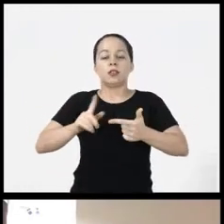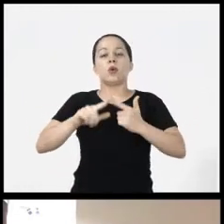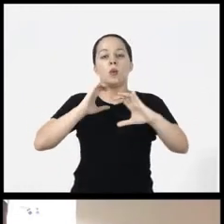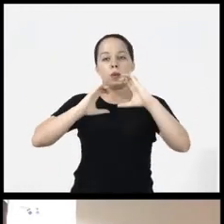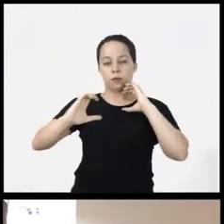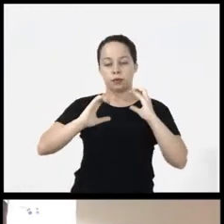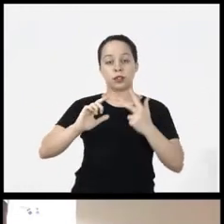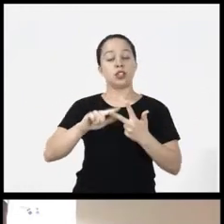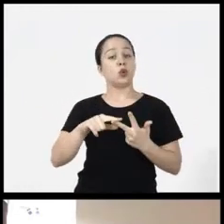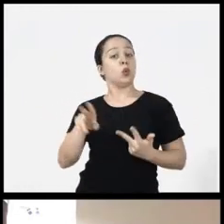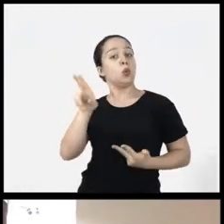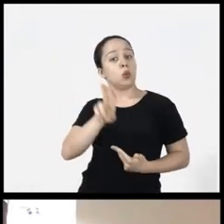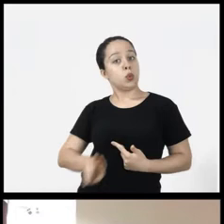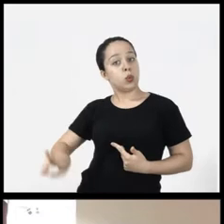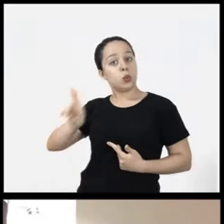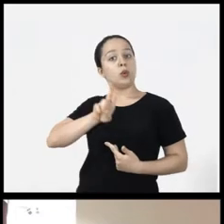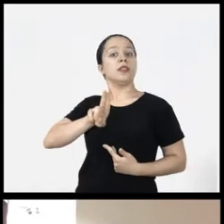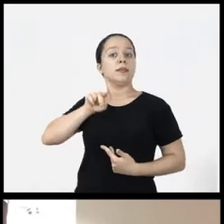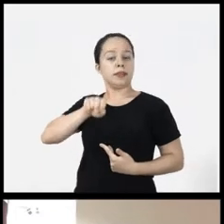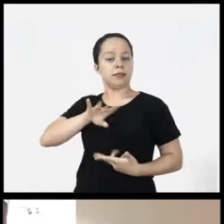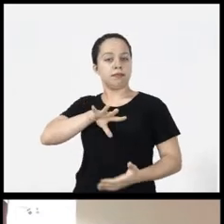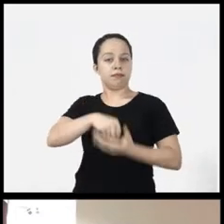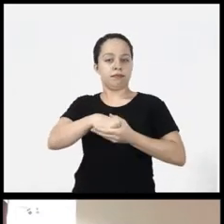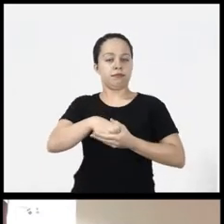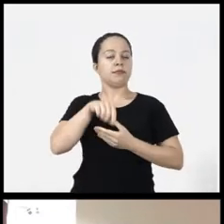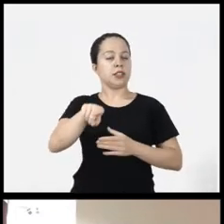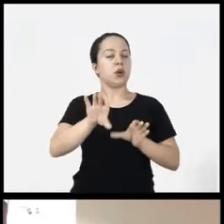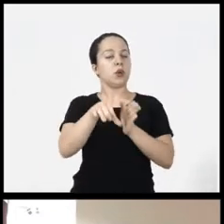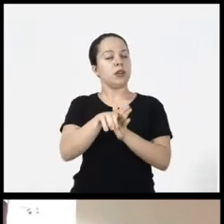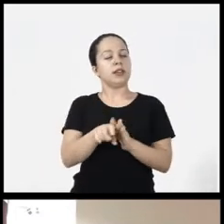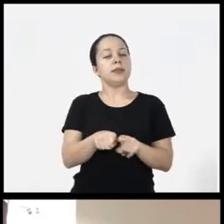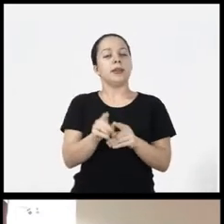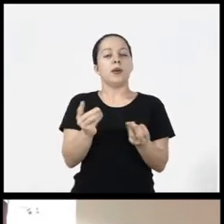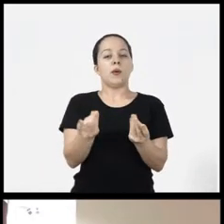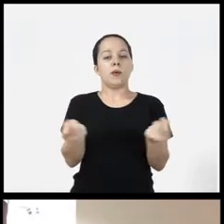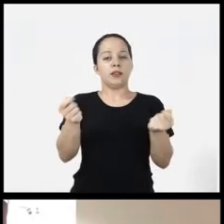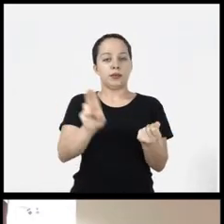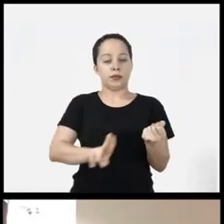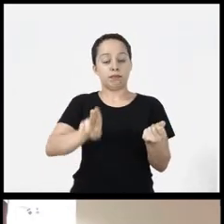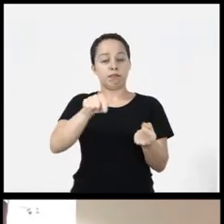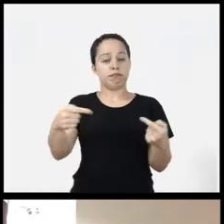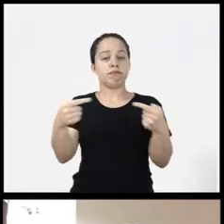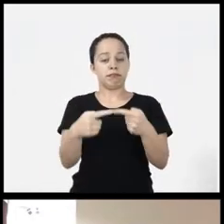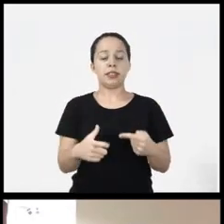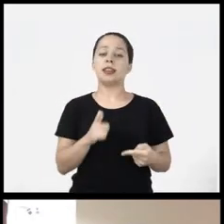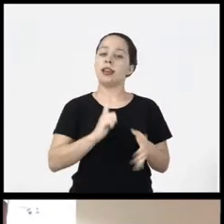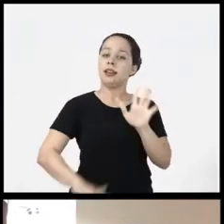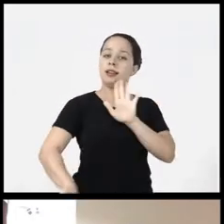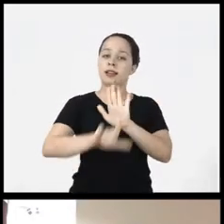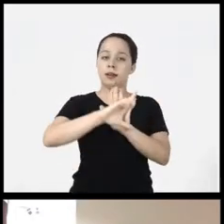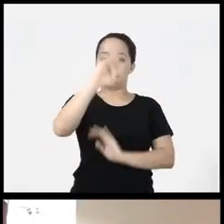usability, so there are the concepts and quality of and this is guaranteed in the Brazilian law of